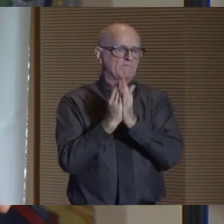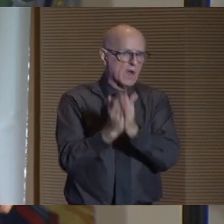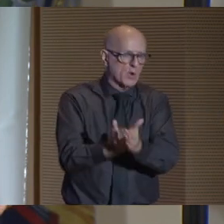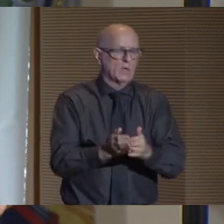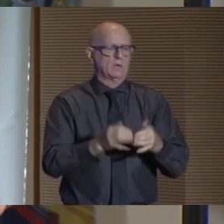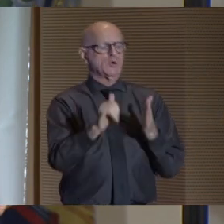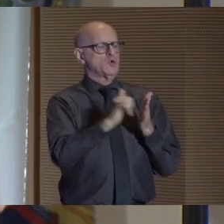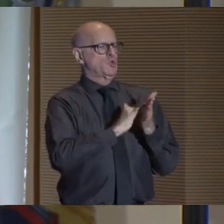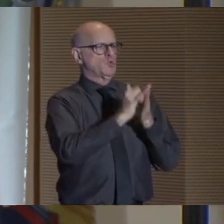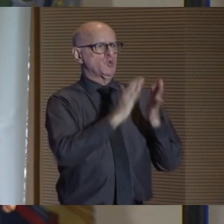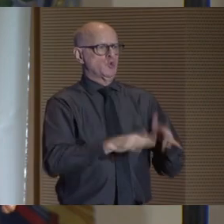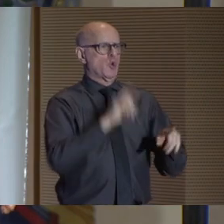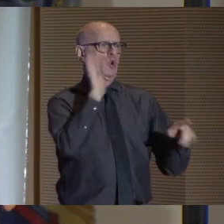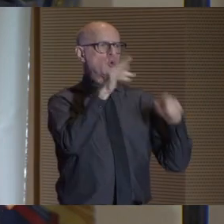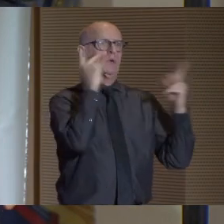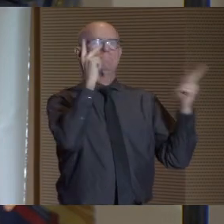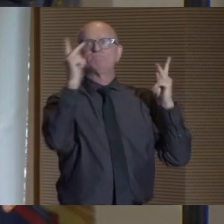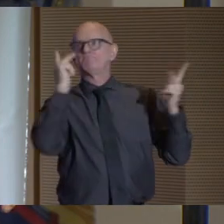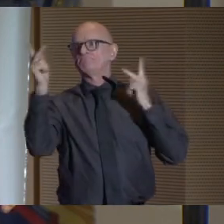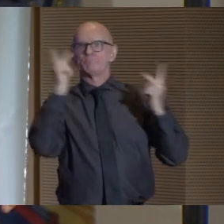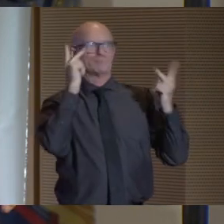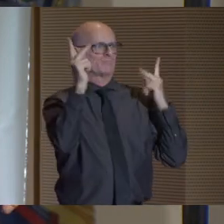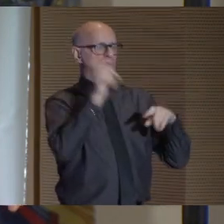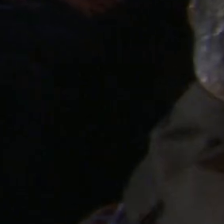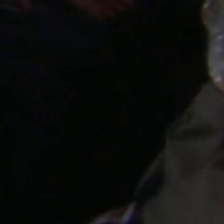New Yorkers won't be able to miss CUNY.